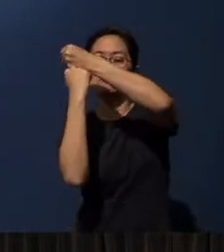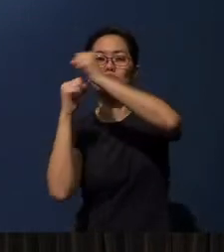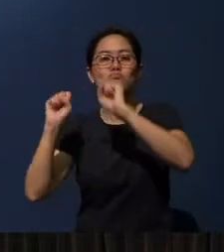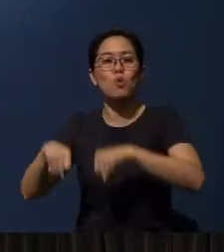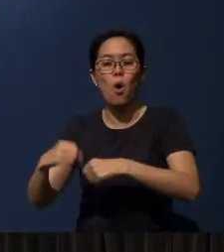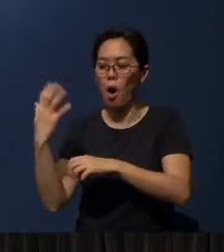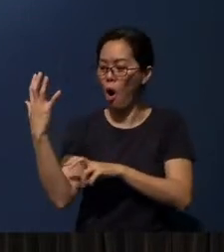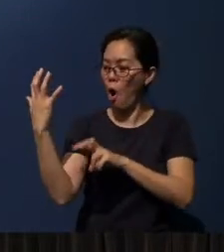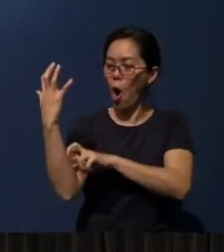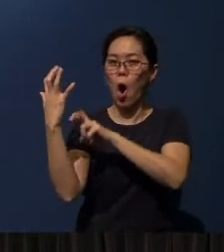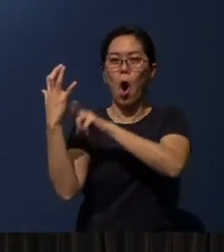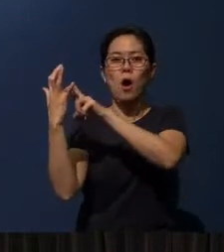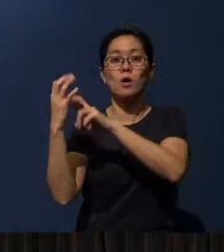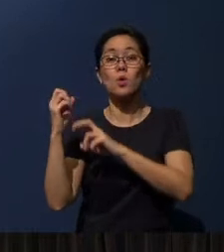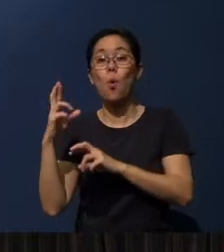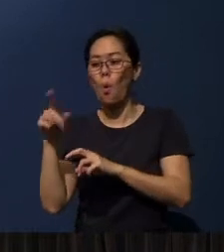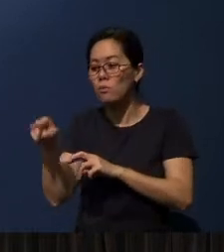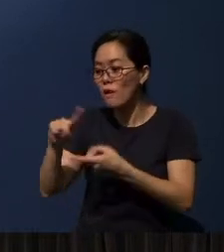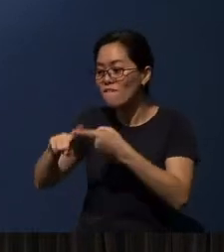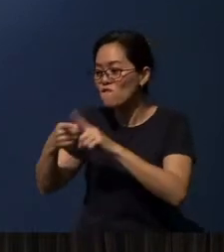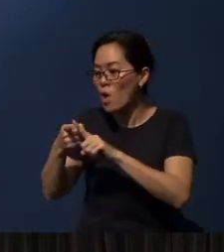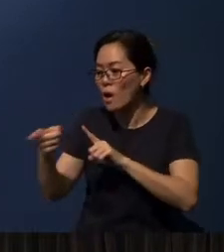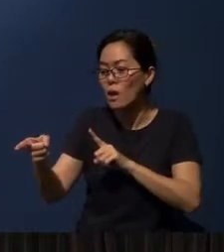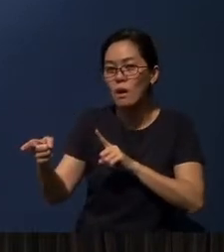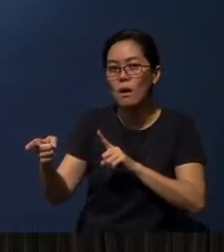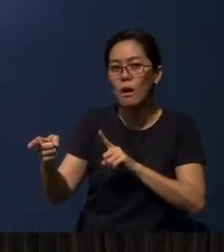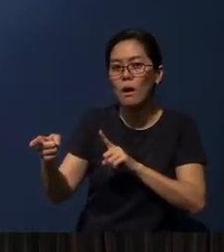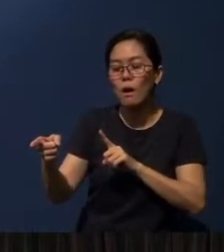Or even a friend can be an object of faith.